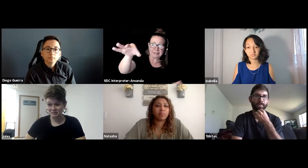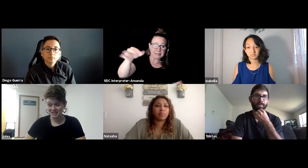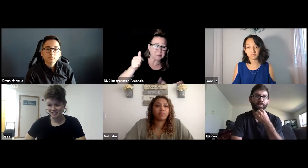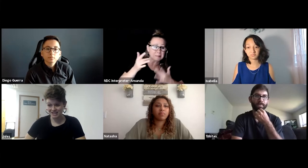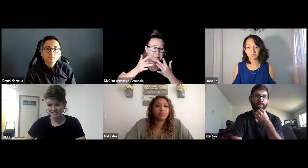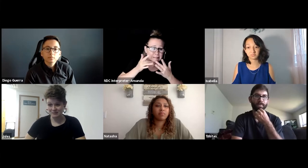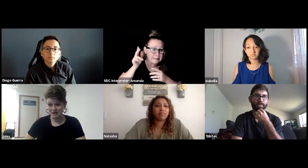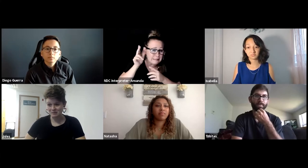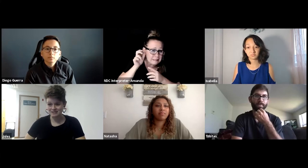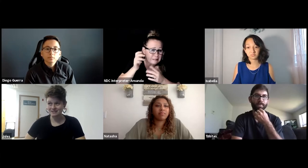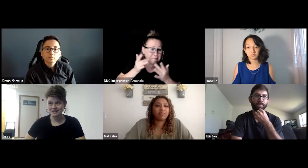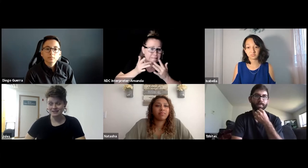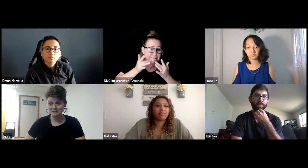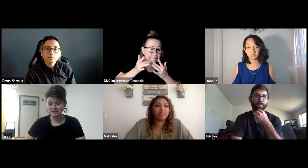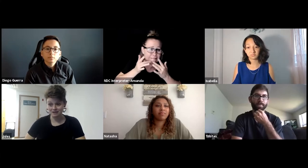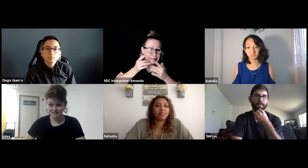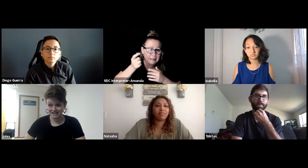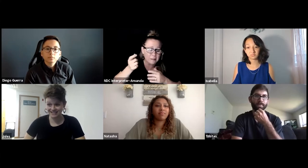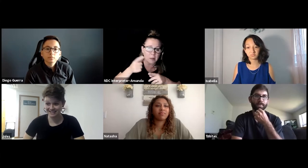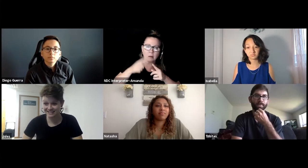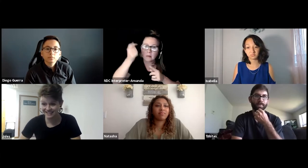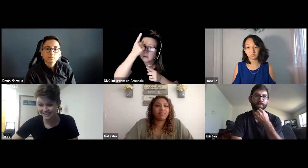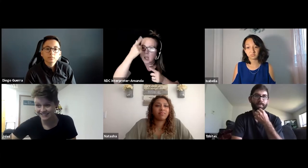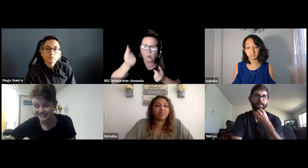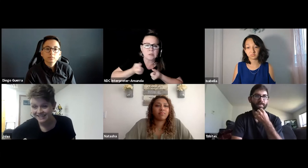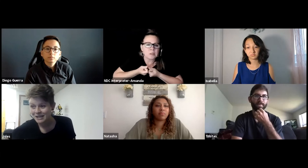my hearing aids, but it was exhausting.